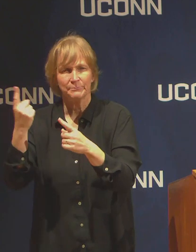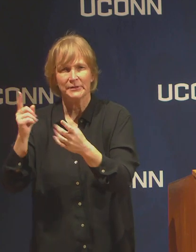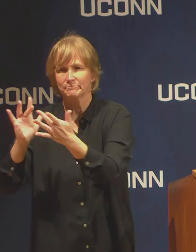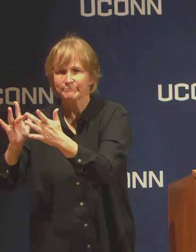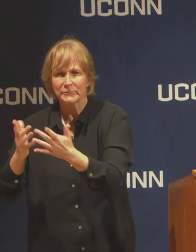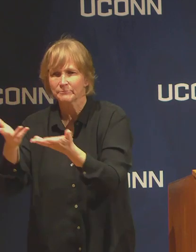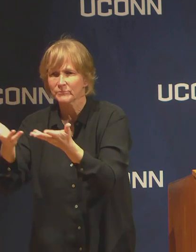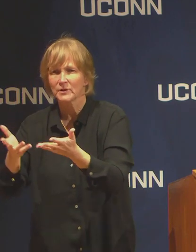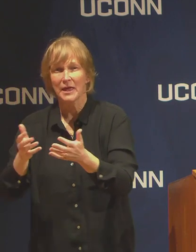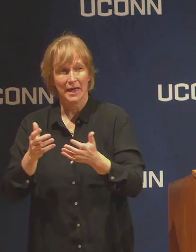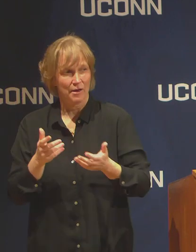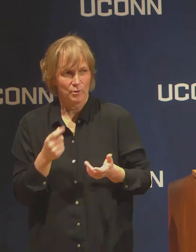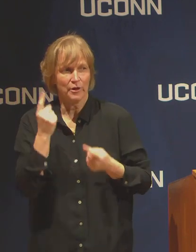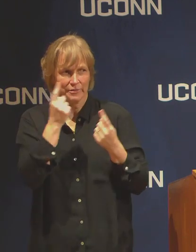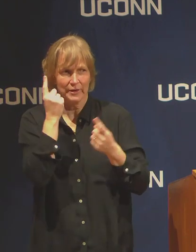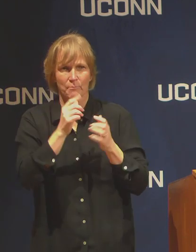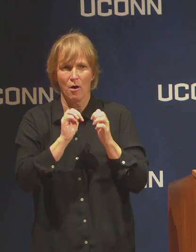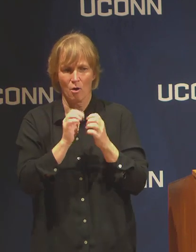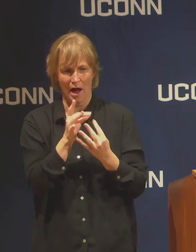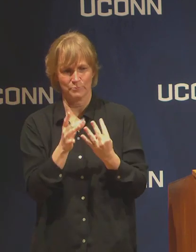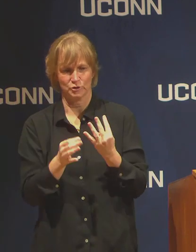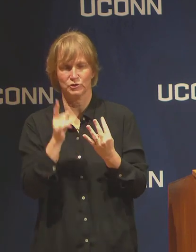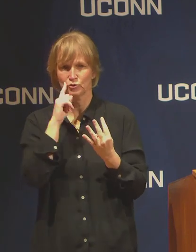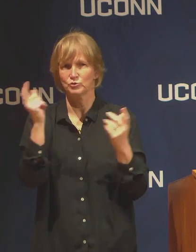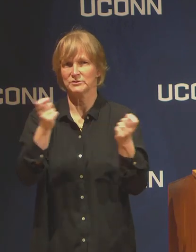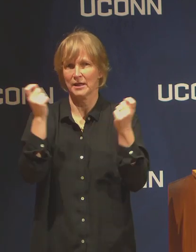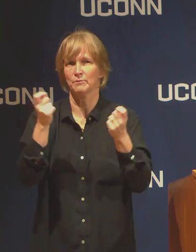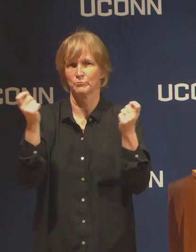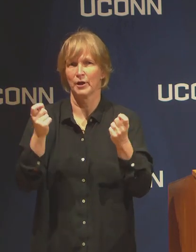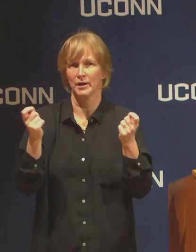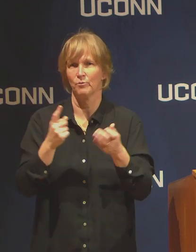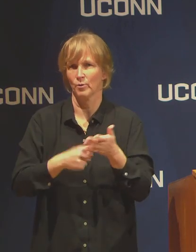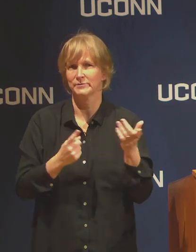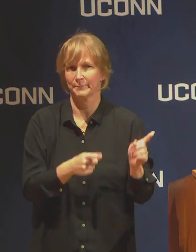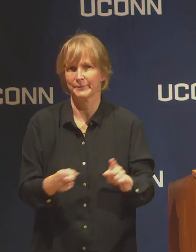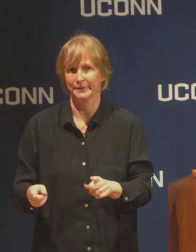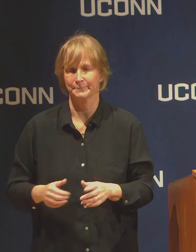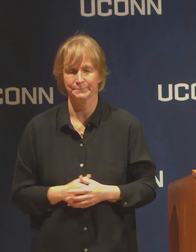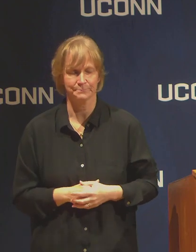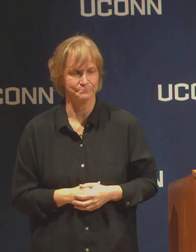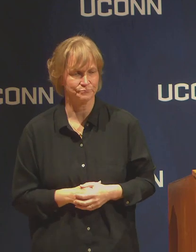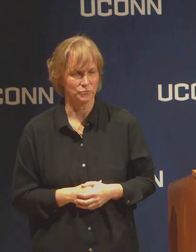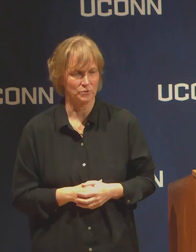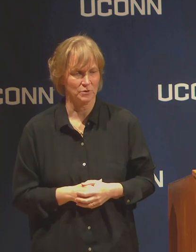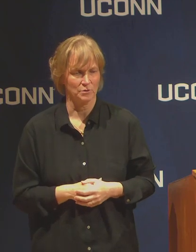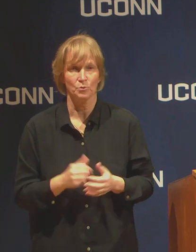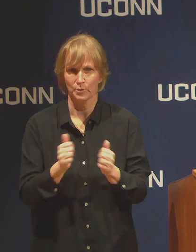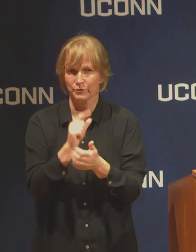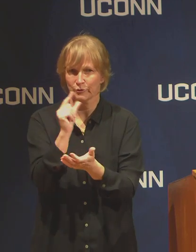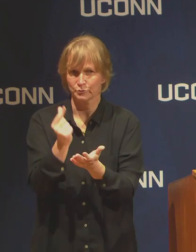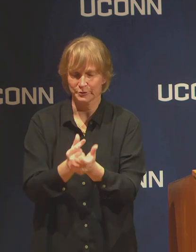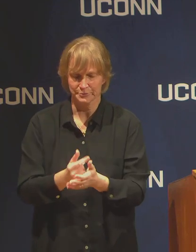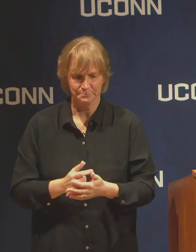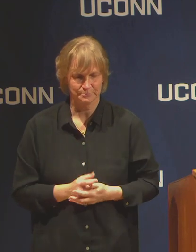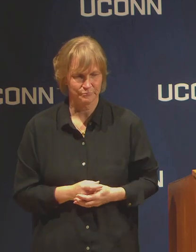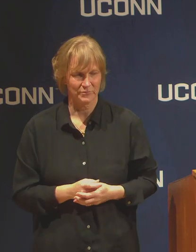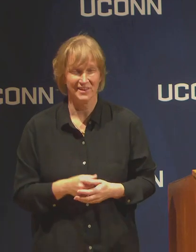celebrate the reality, that should happen. Secondly, it's important to realize that graduation includes two things.